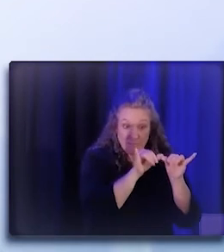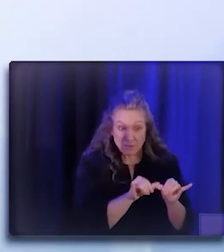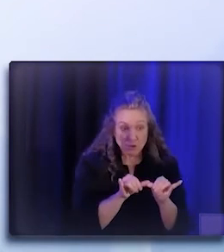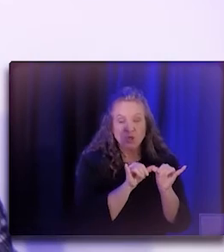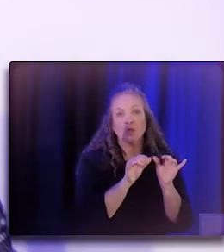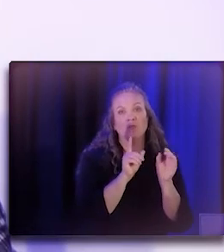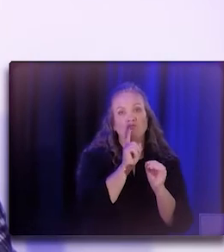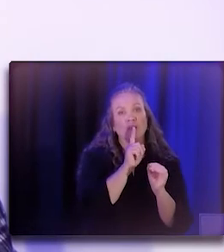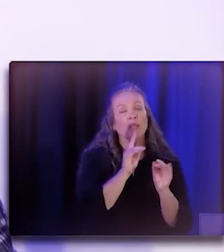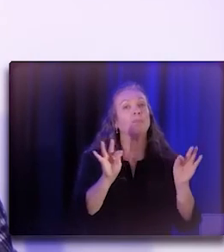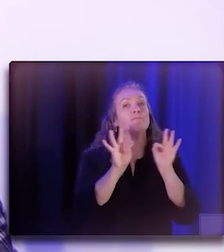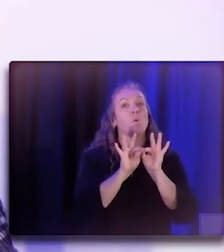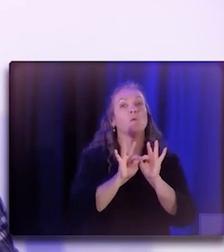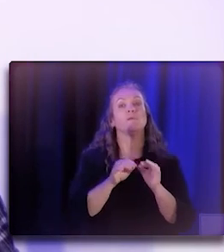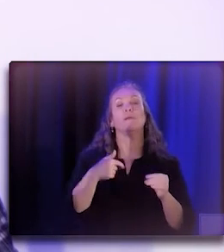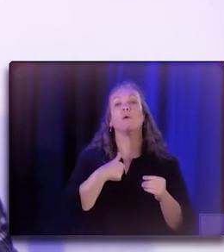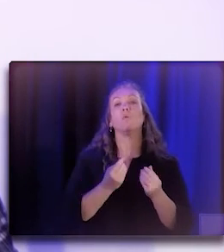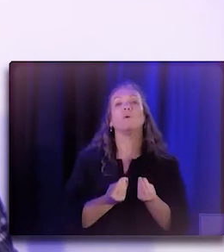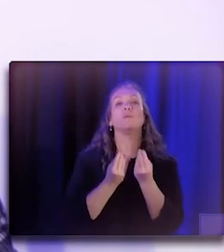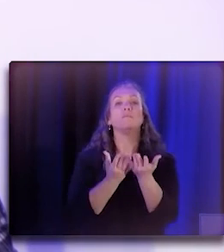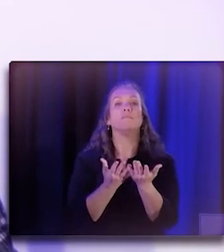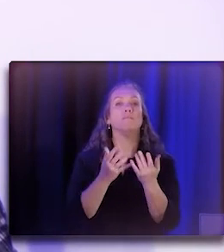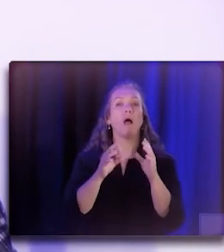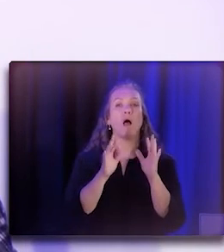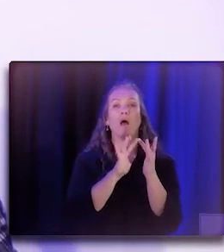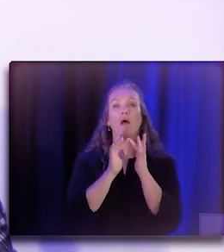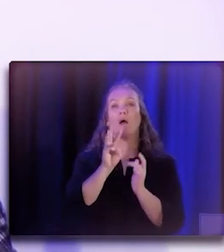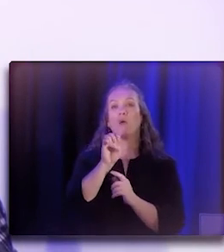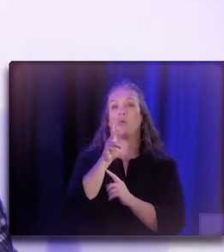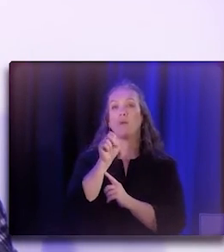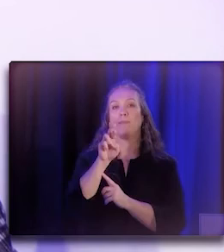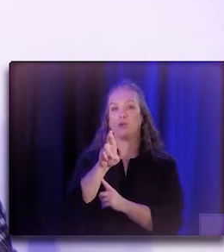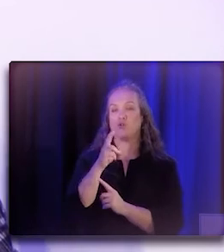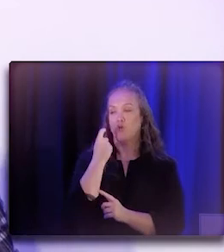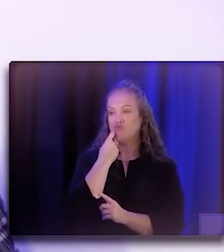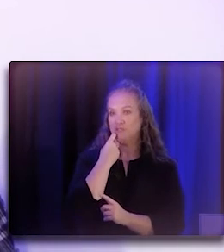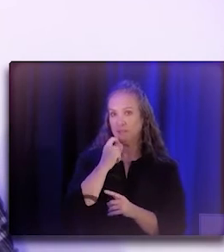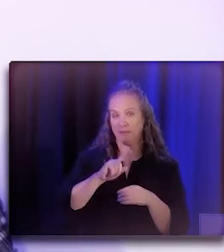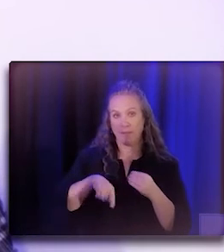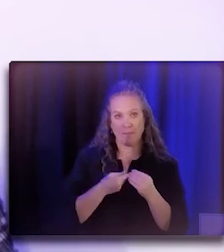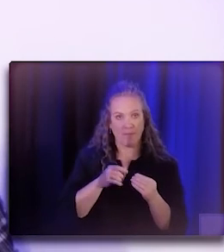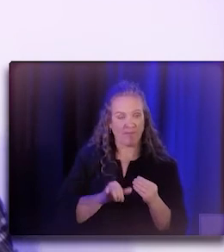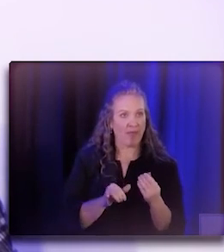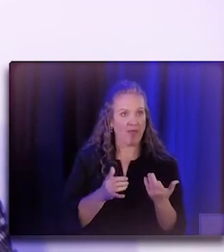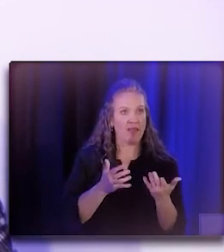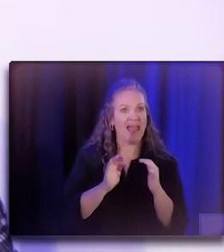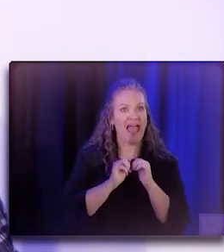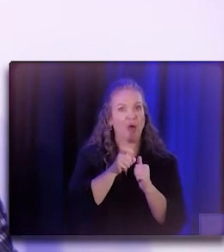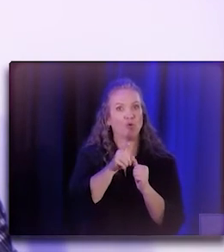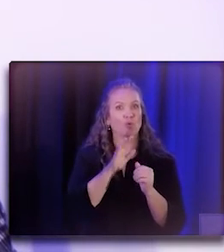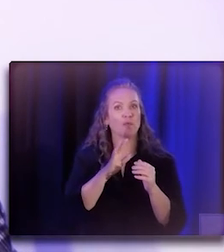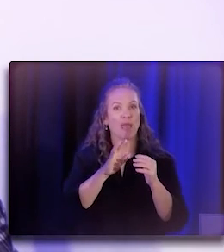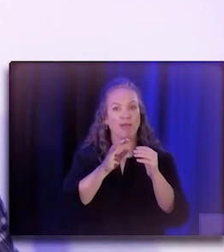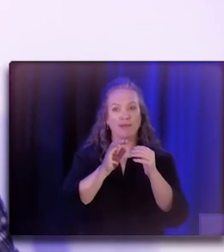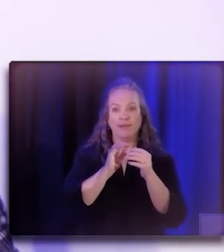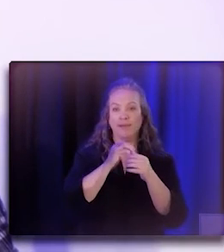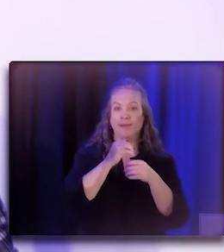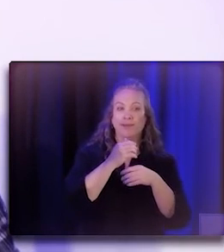We did a webinar recently as part of that work to look at how you could quantify supply and demand in those regions.